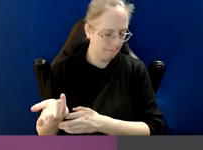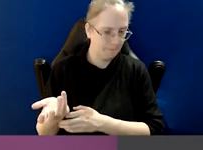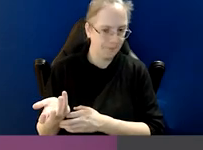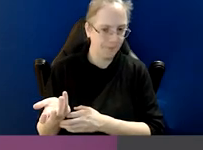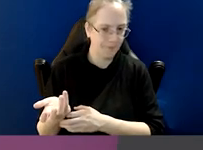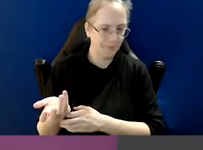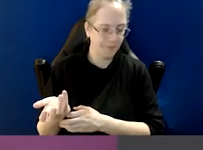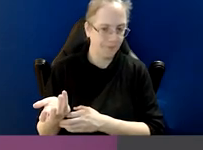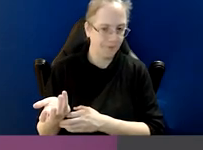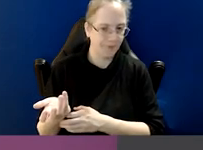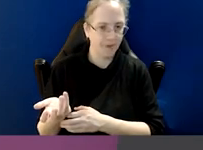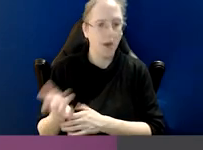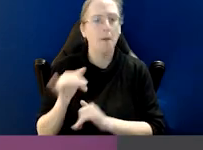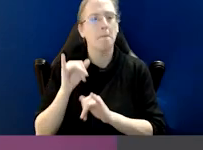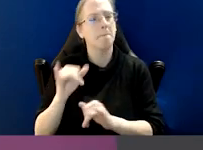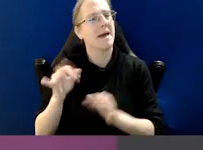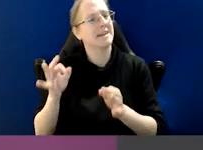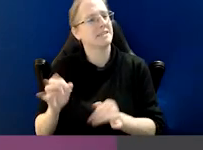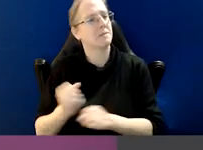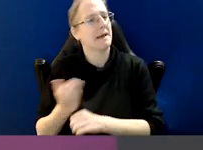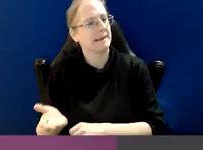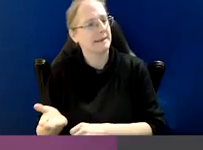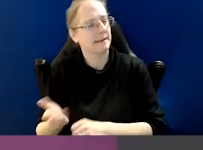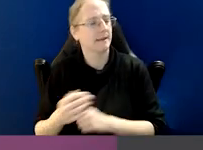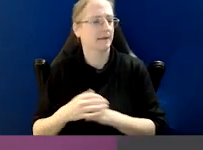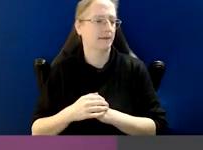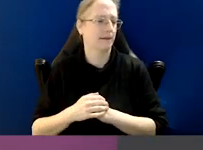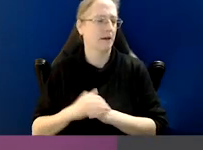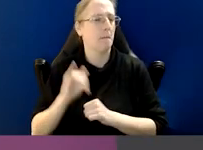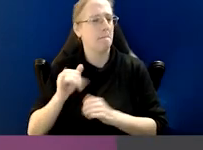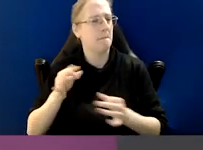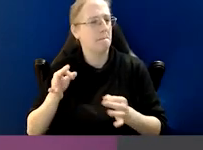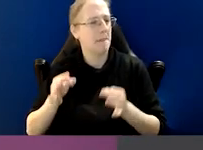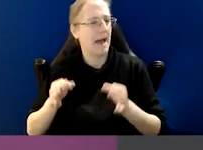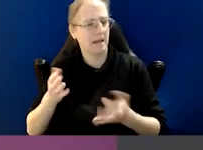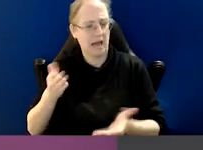So they're generally things like poor decision making,